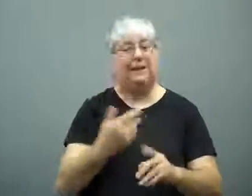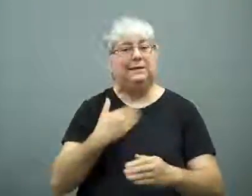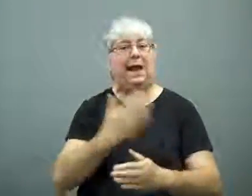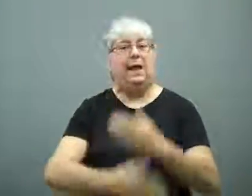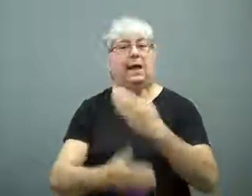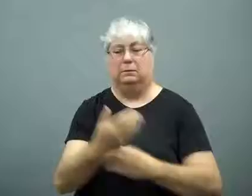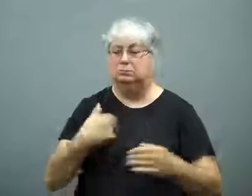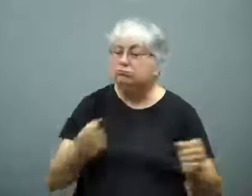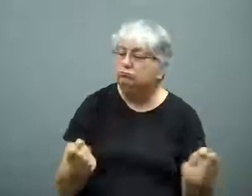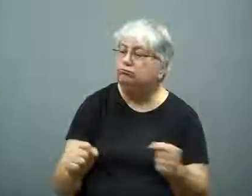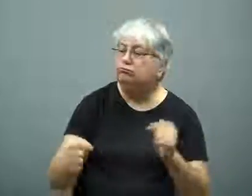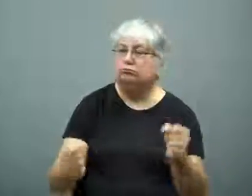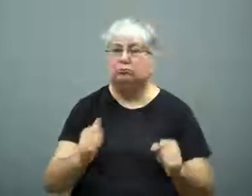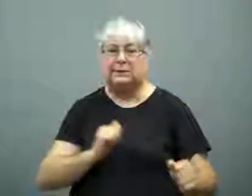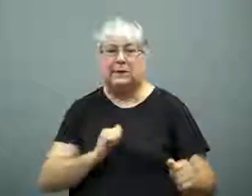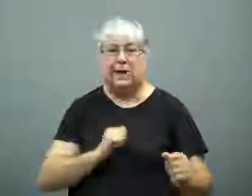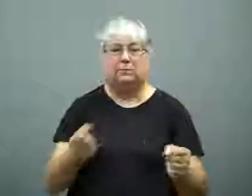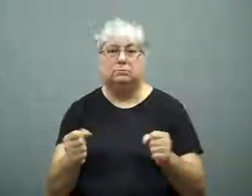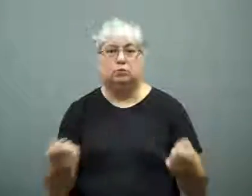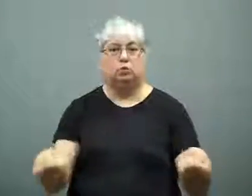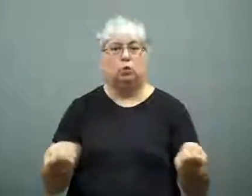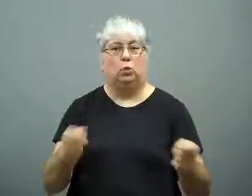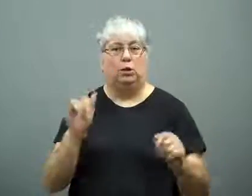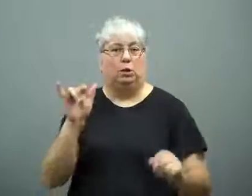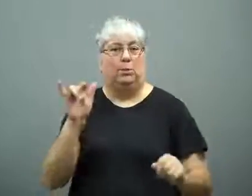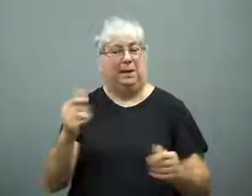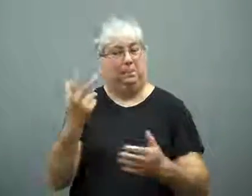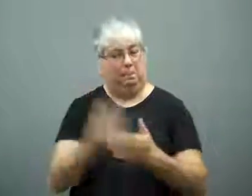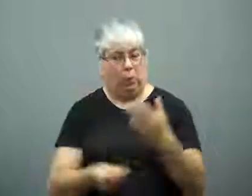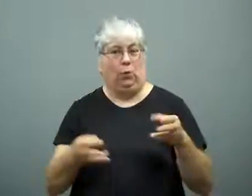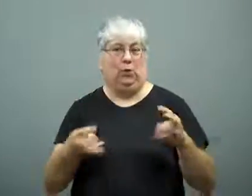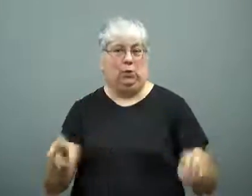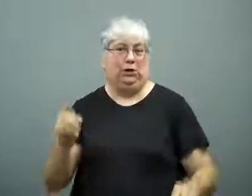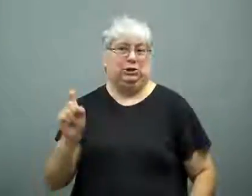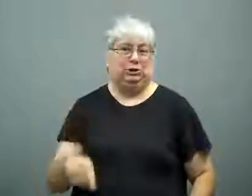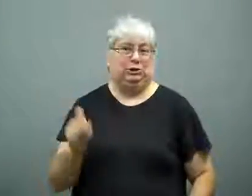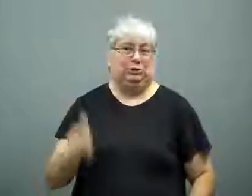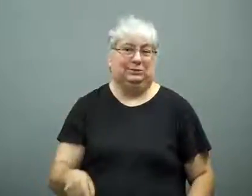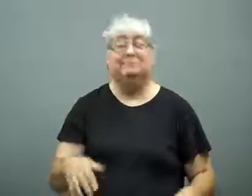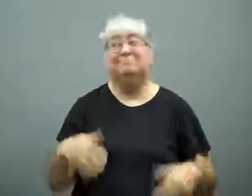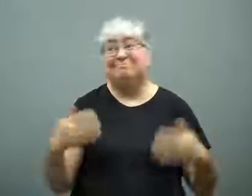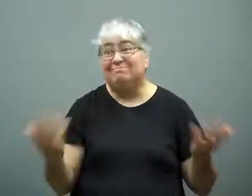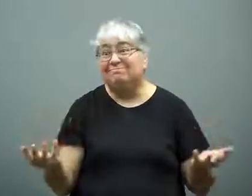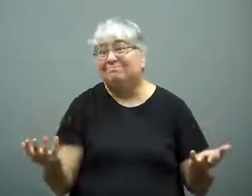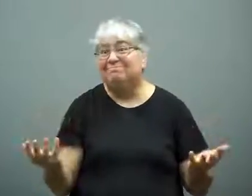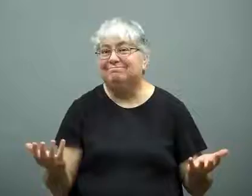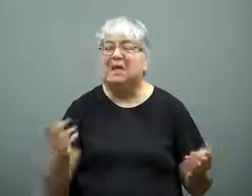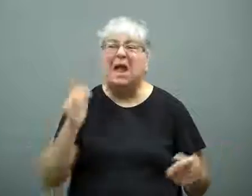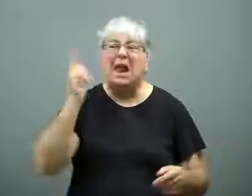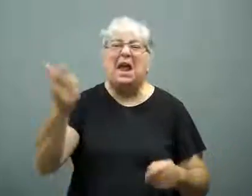manual control of an airplane.